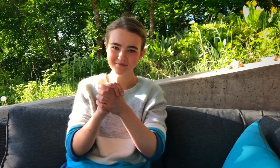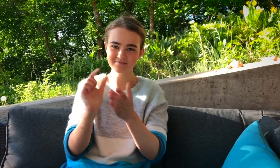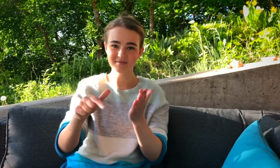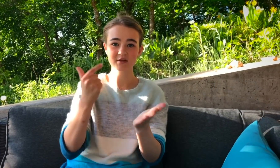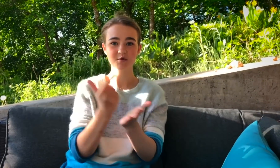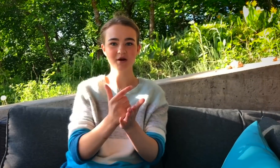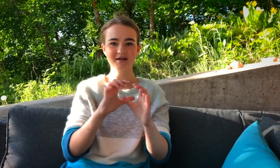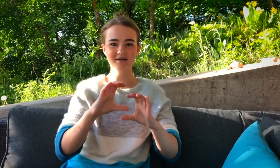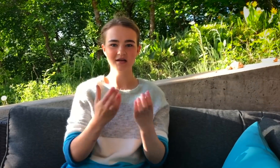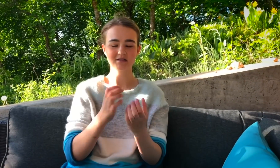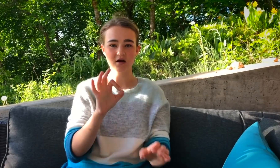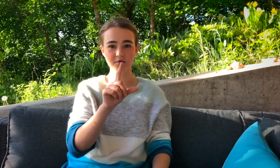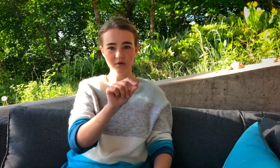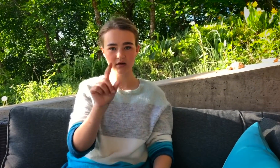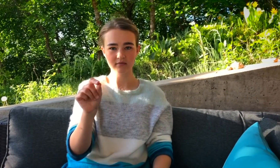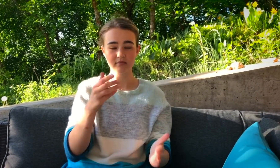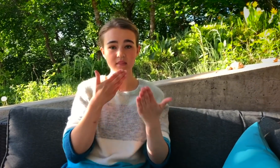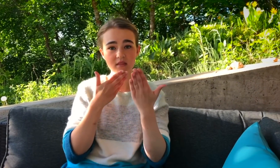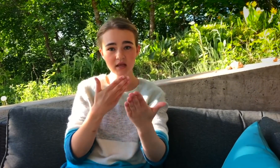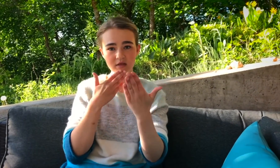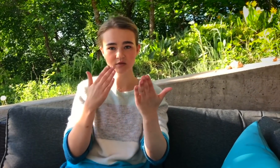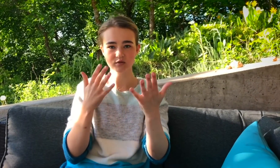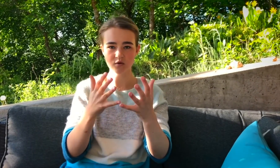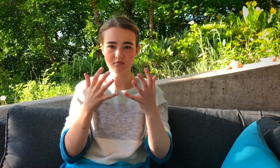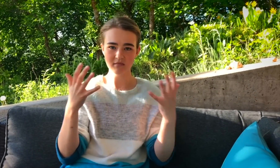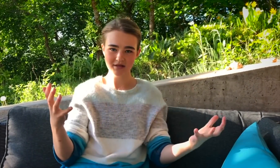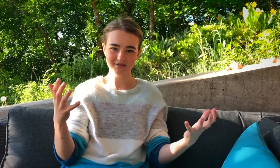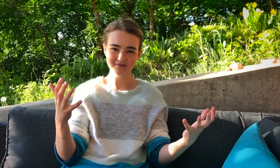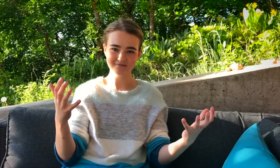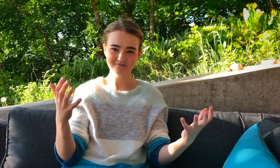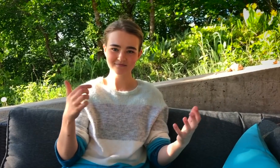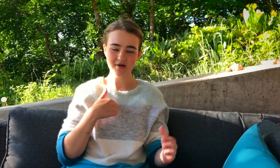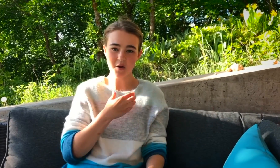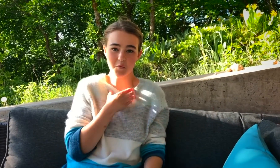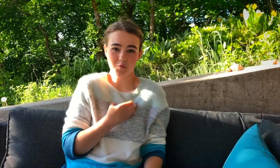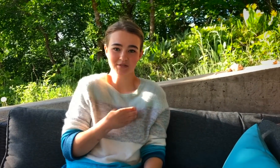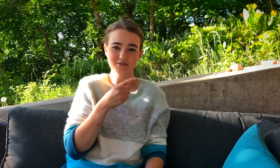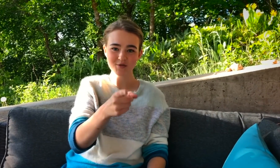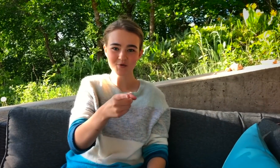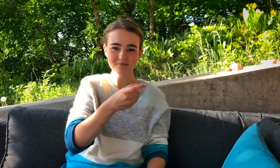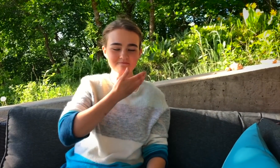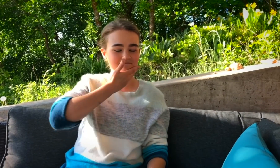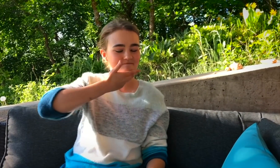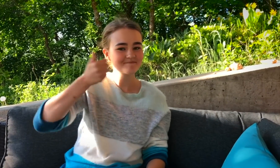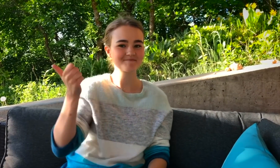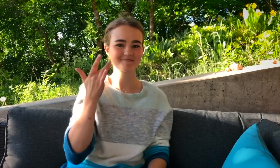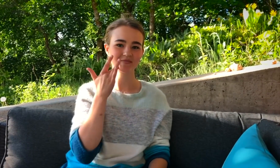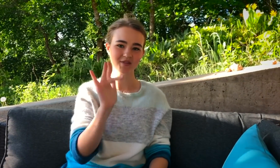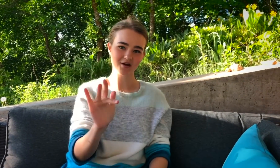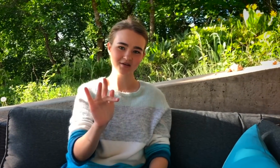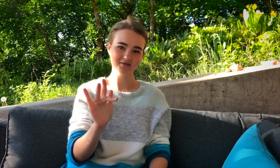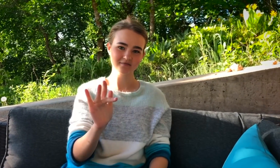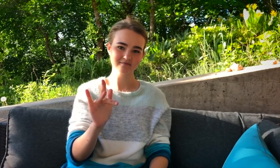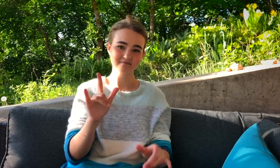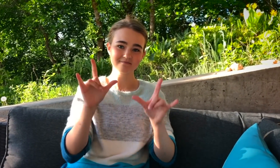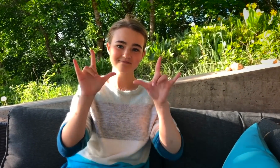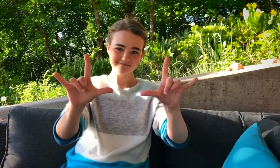CONGRATULATIONS GRADUATING CLASS OF 2020. THANK YOU SO MUCH I WISH YOU THE BEST OF LUCK!